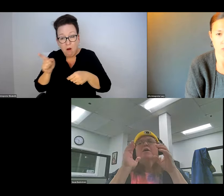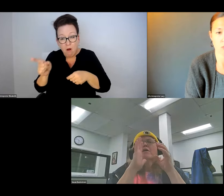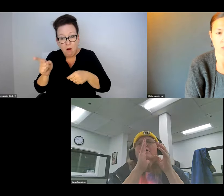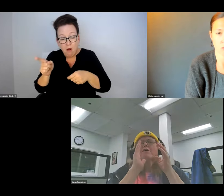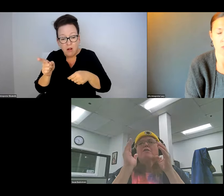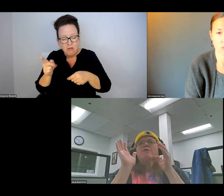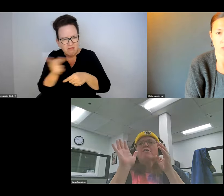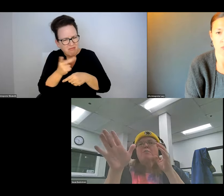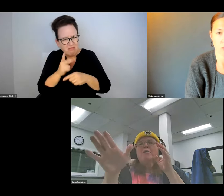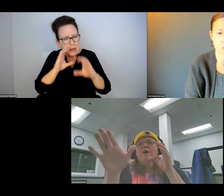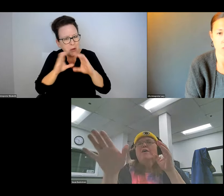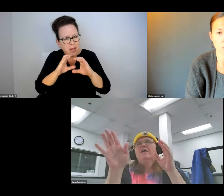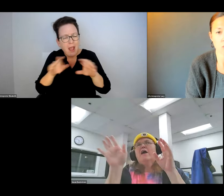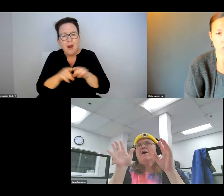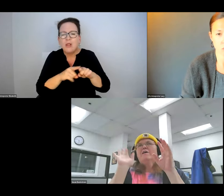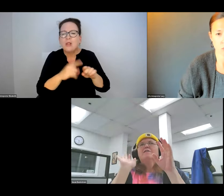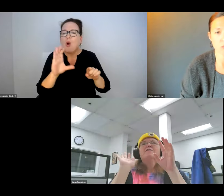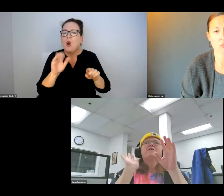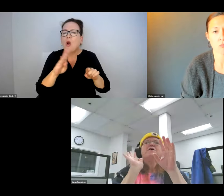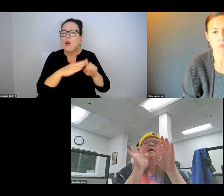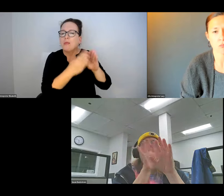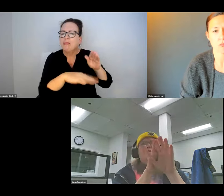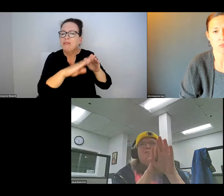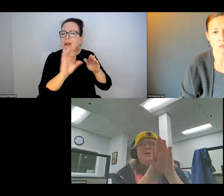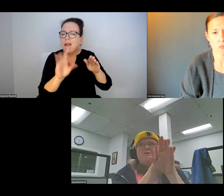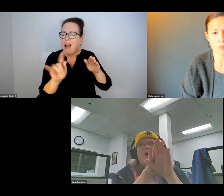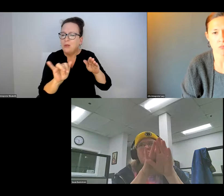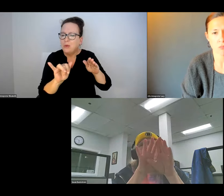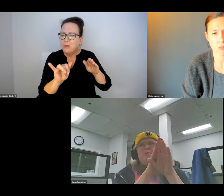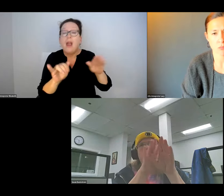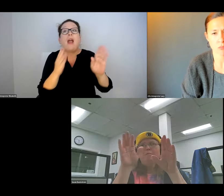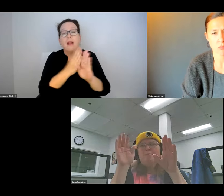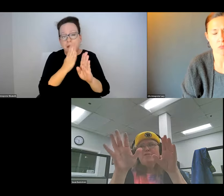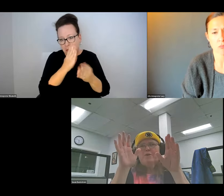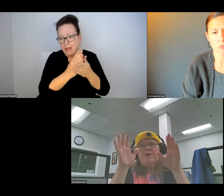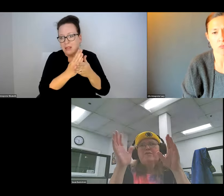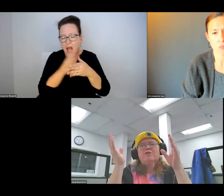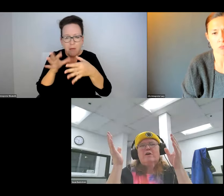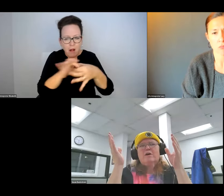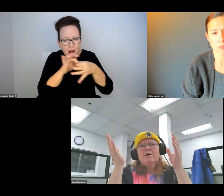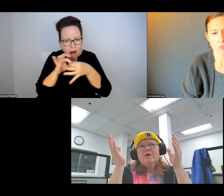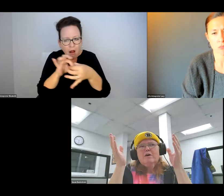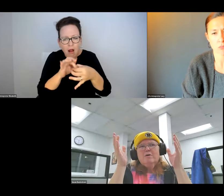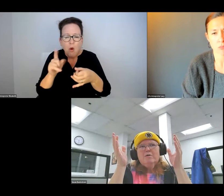PLOWING AND THE SHOVELLING.